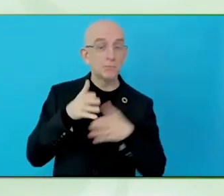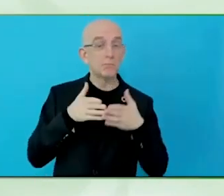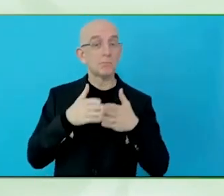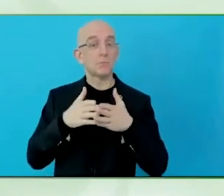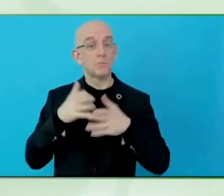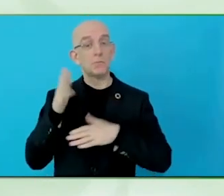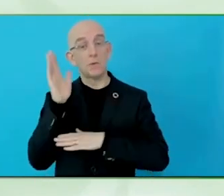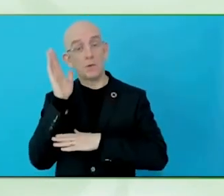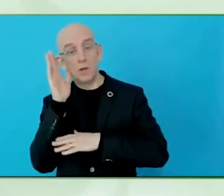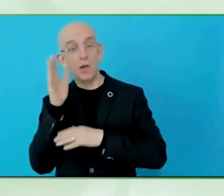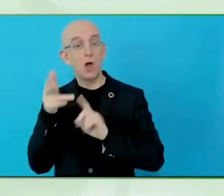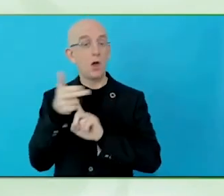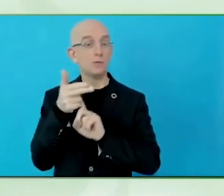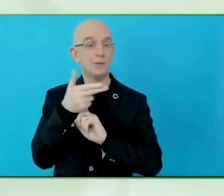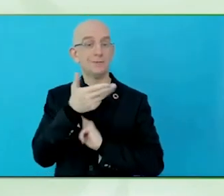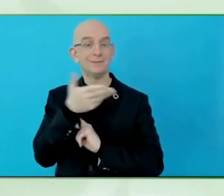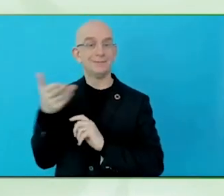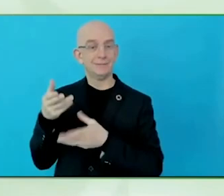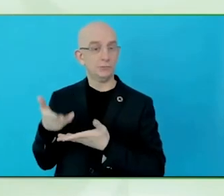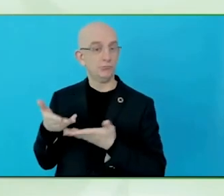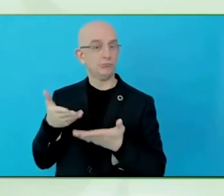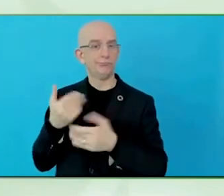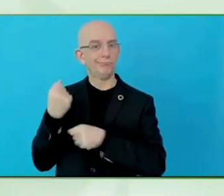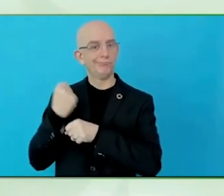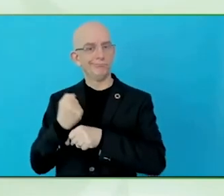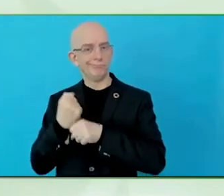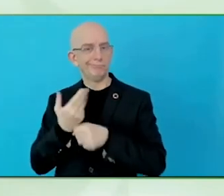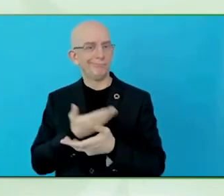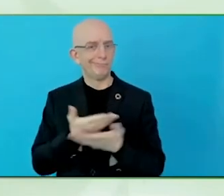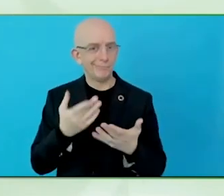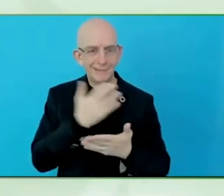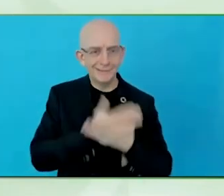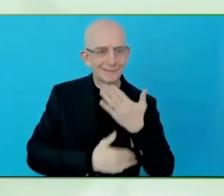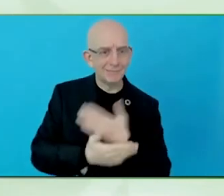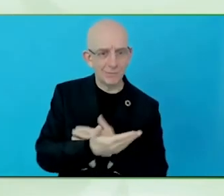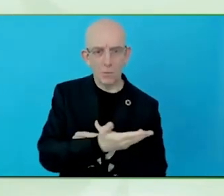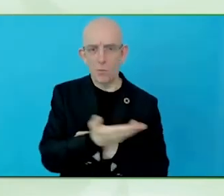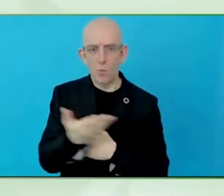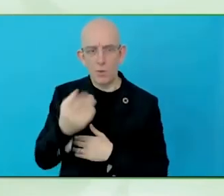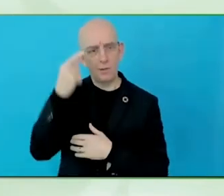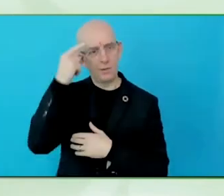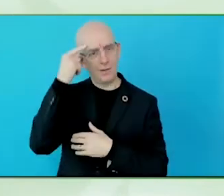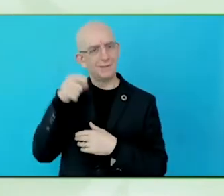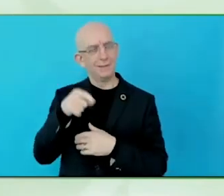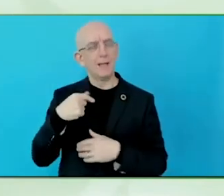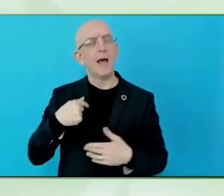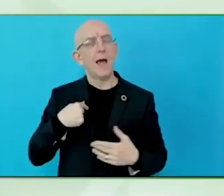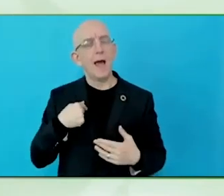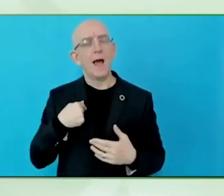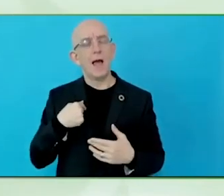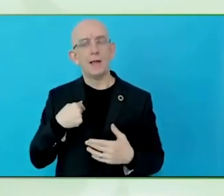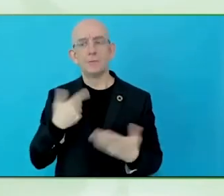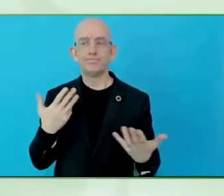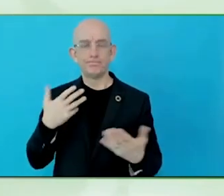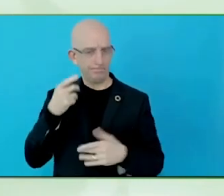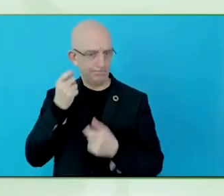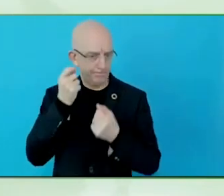But they also have a lot of misconceptions around accessibility being only wheelchair access.